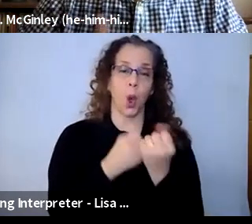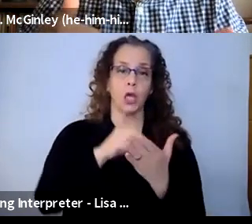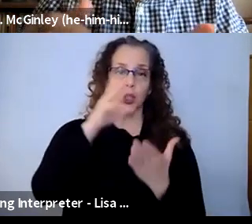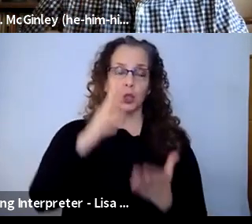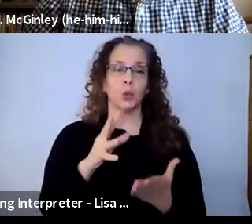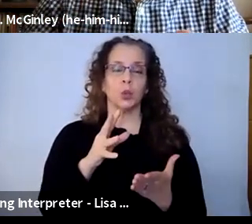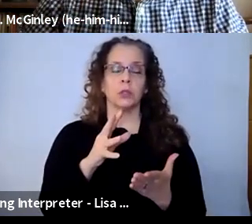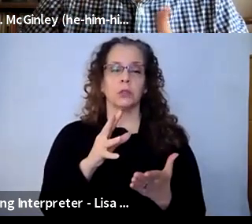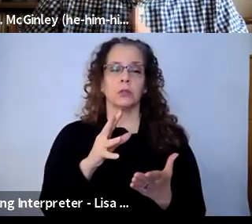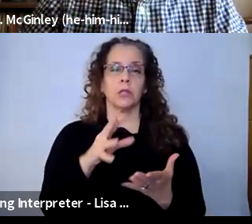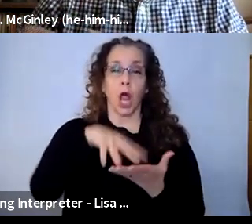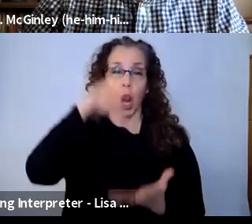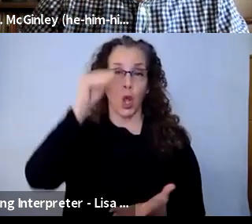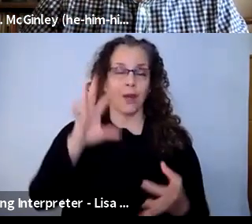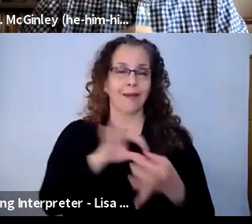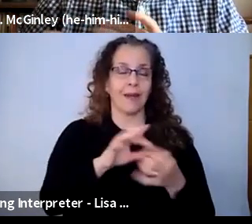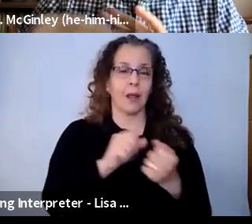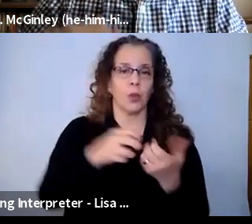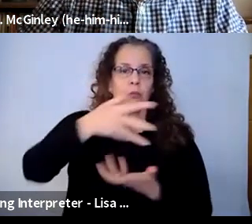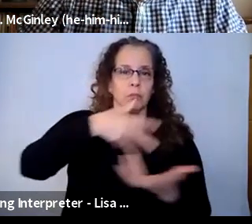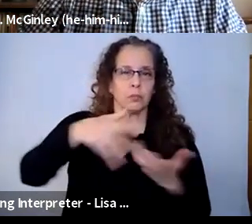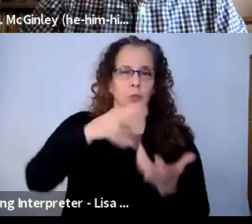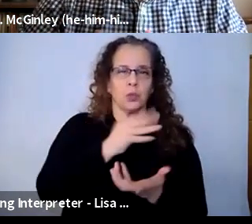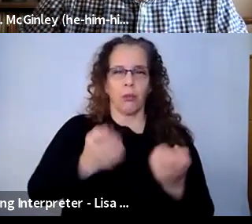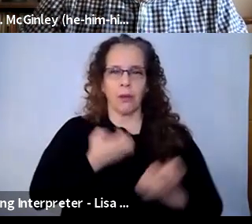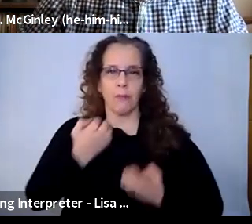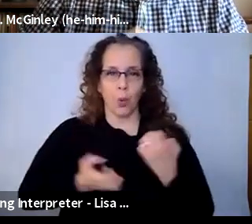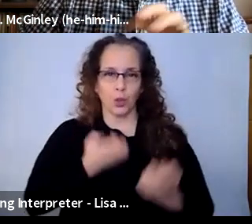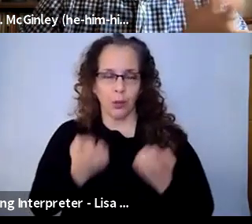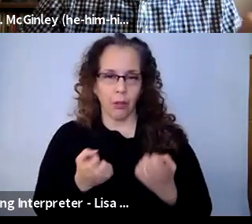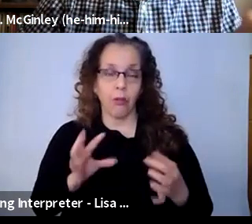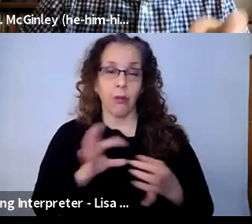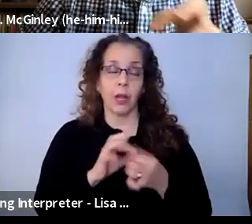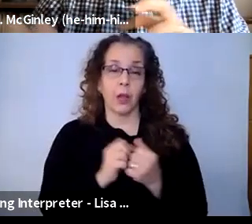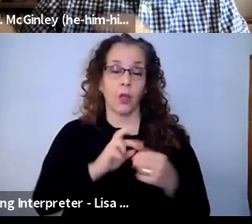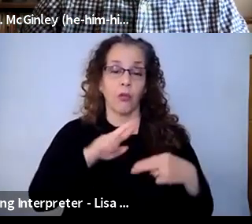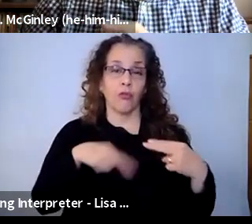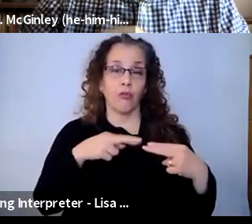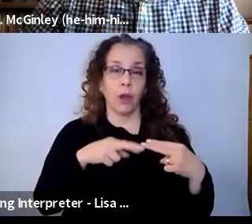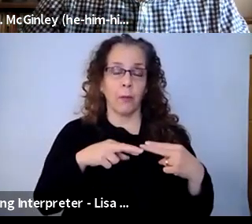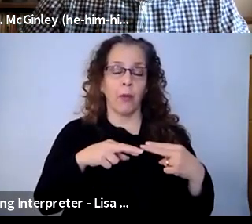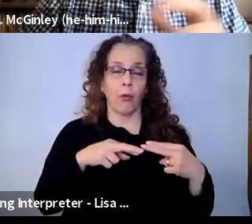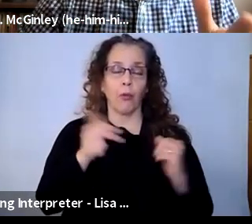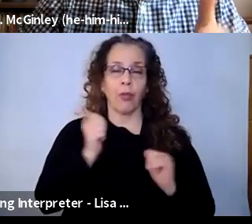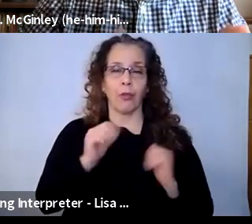positive school climate by leveraging our Roundabout productions, a theatrical teaching pedagogy, industry